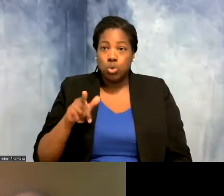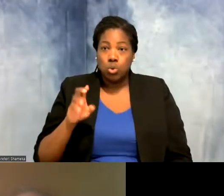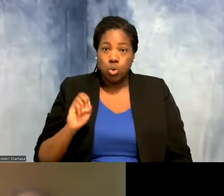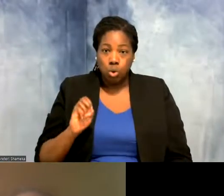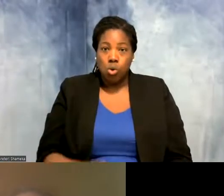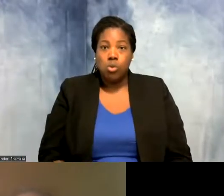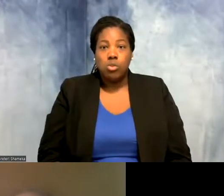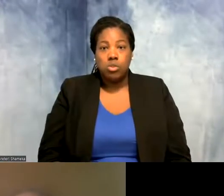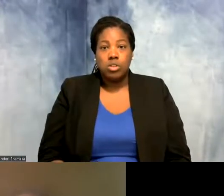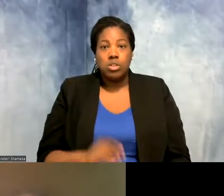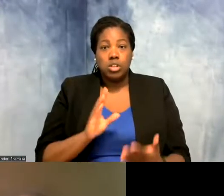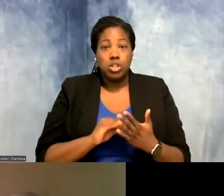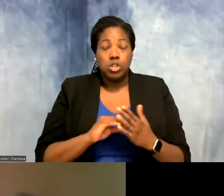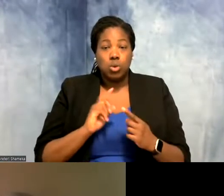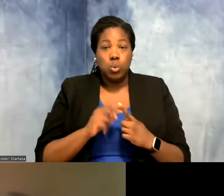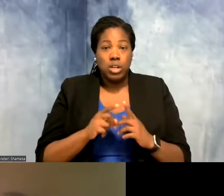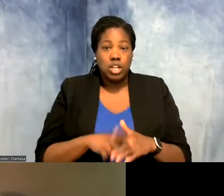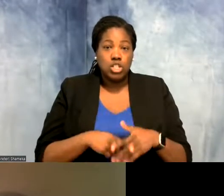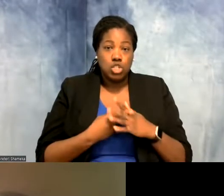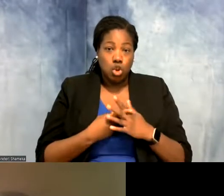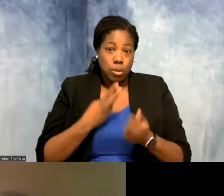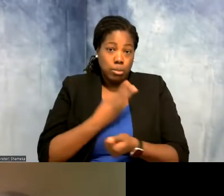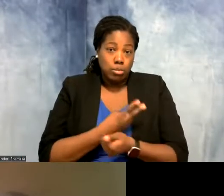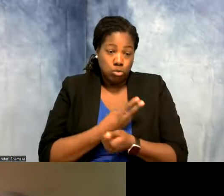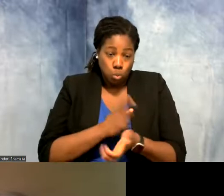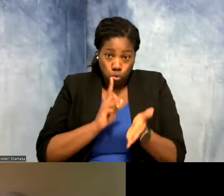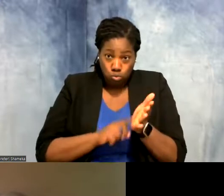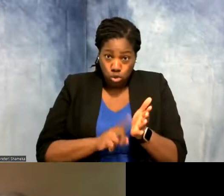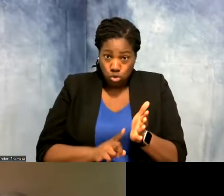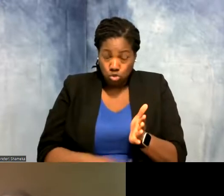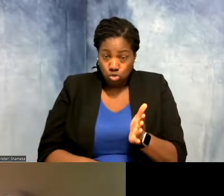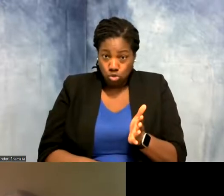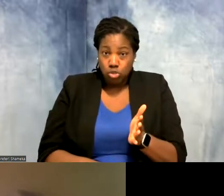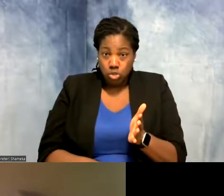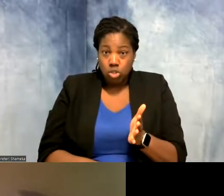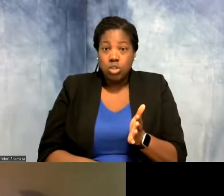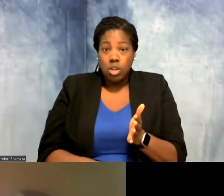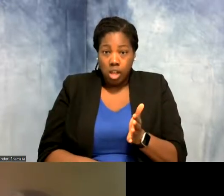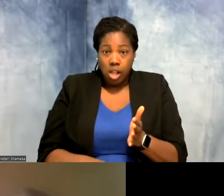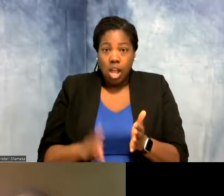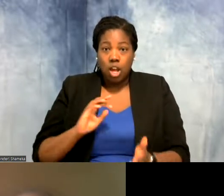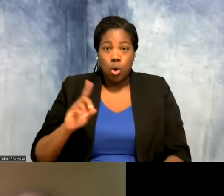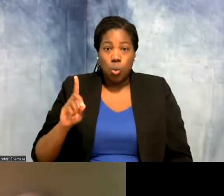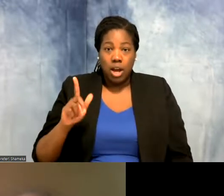And I learned when I started my graduate research. I started my research as a wildlife biologist during